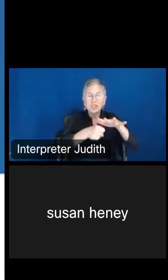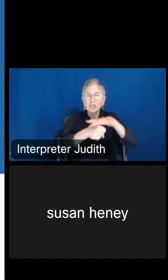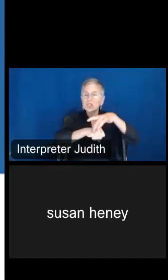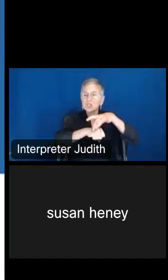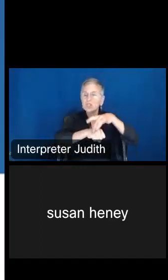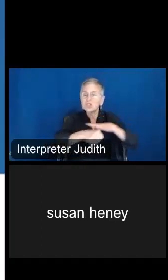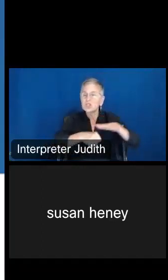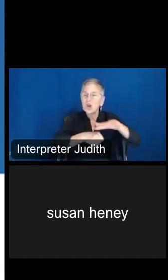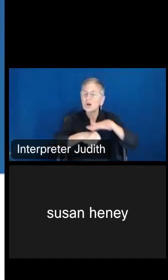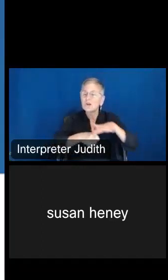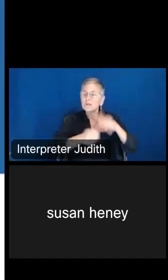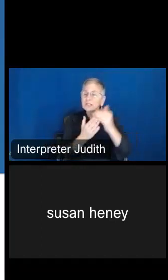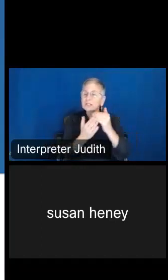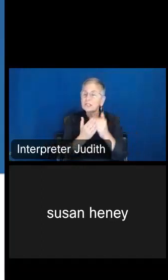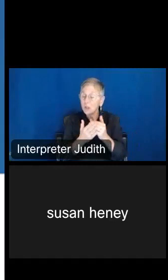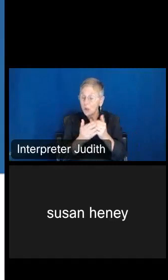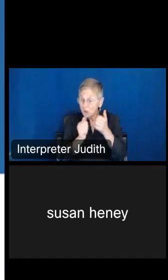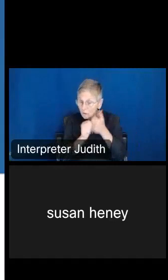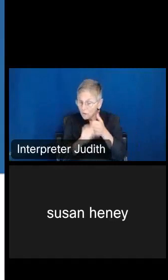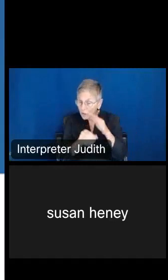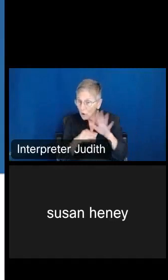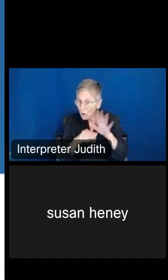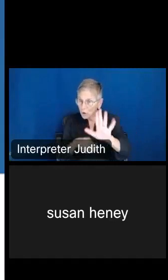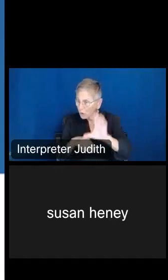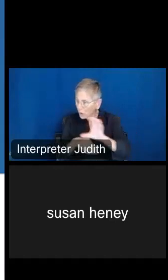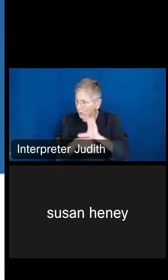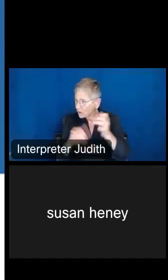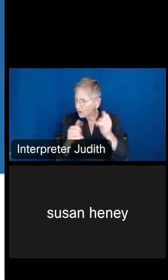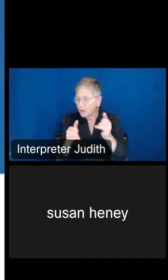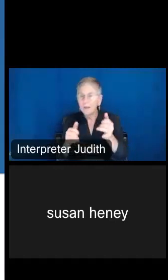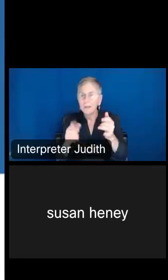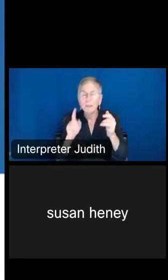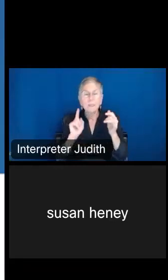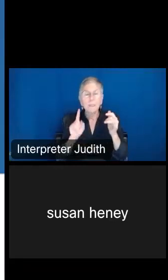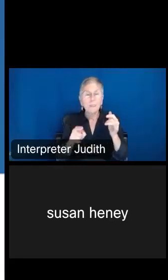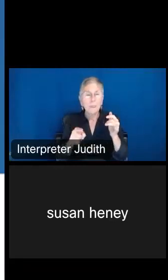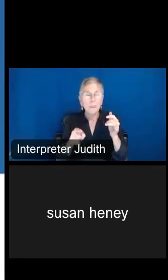following along on your computer right now, again, those are Arkansas, Kentucky, Mississippi,